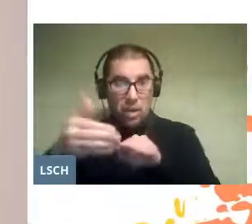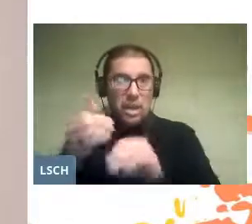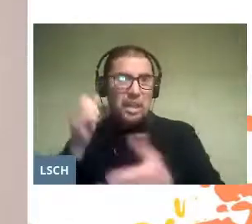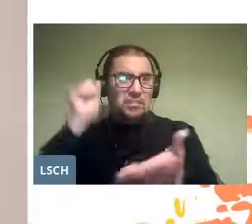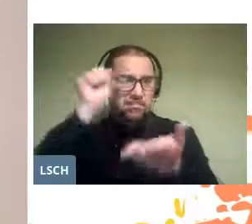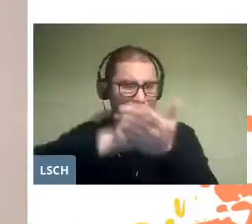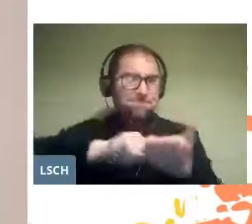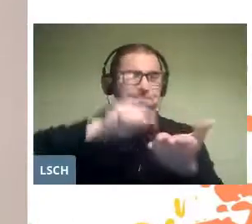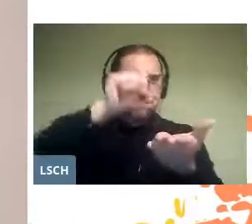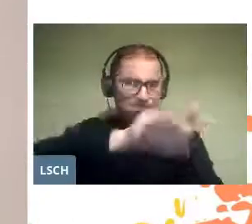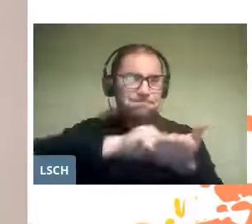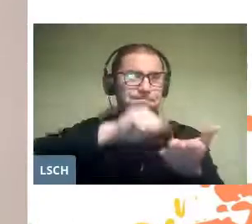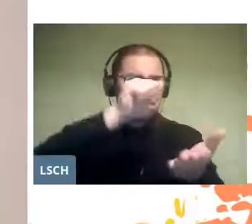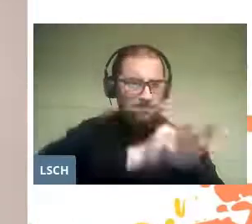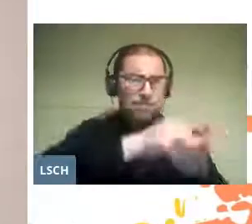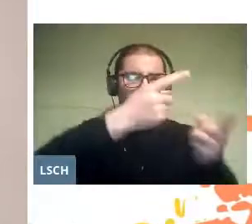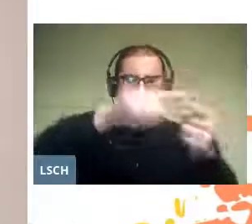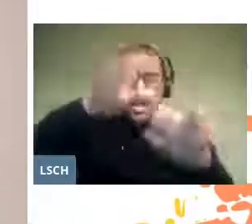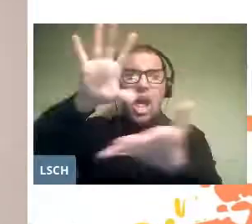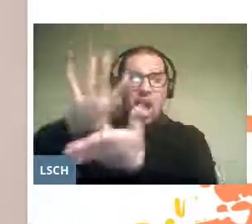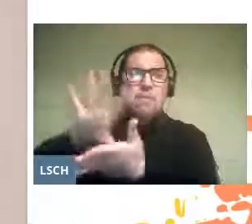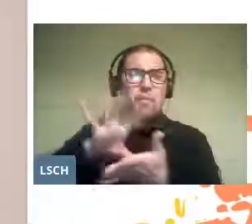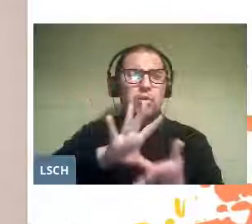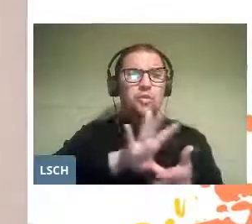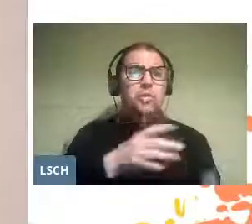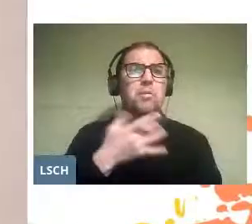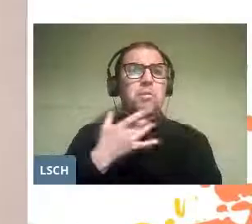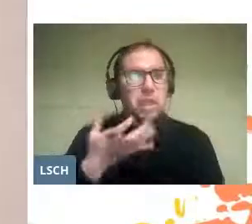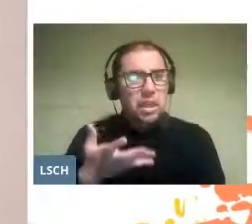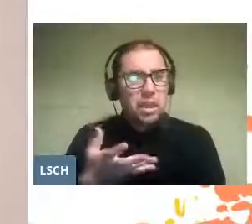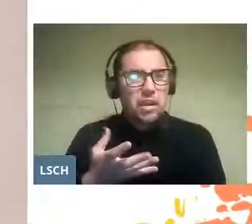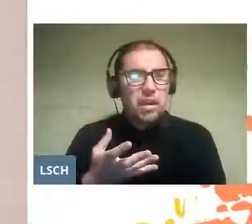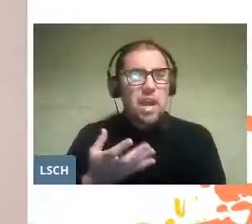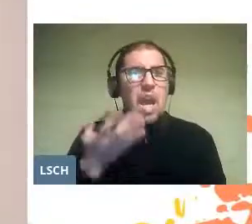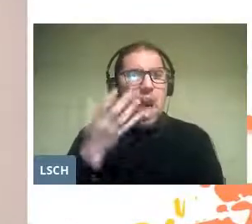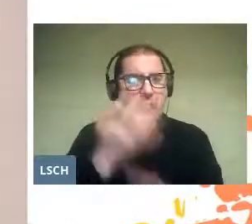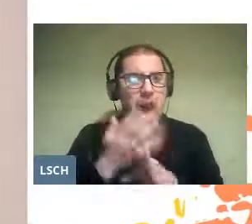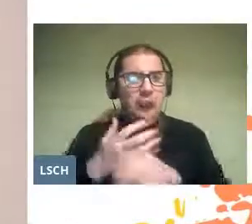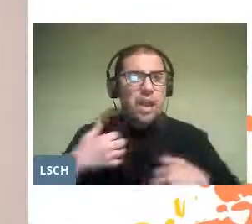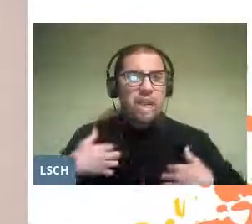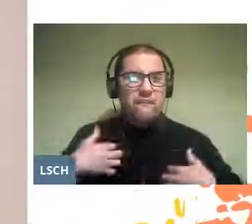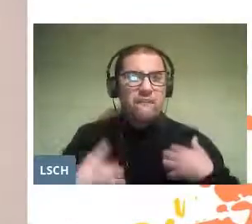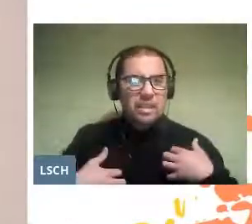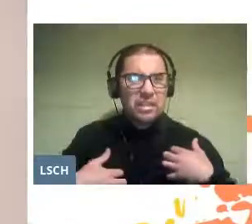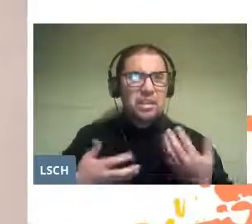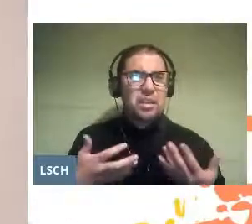in dozens of countries has to do with the gaps left by the indifference,